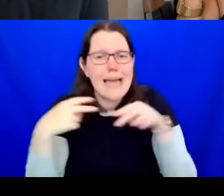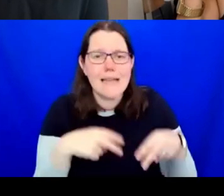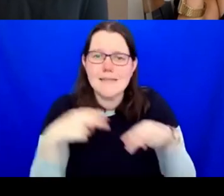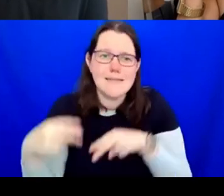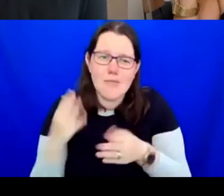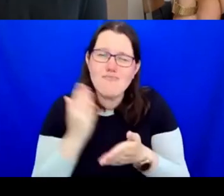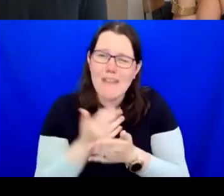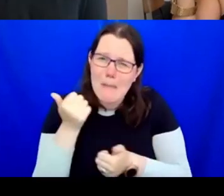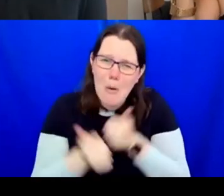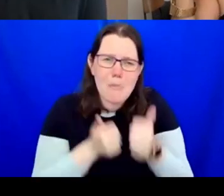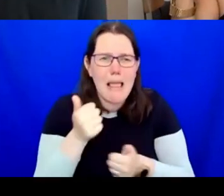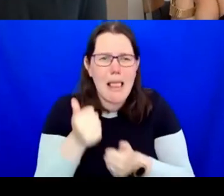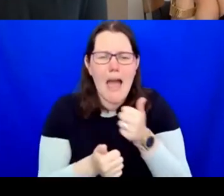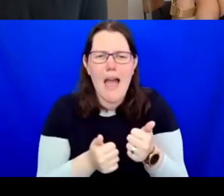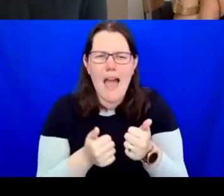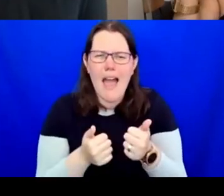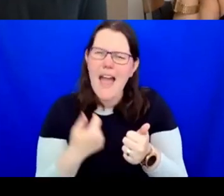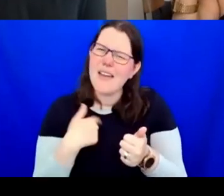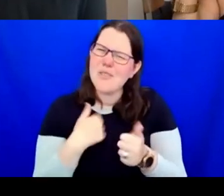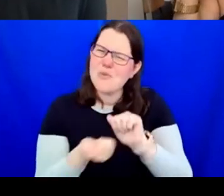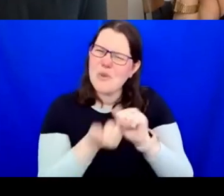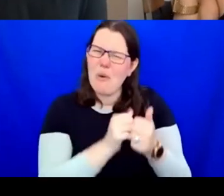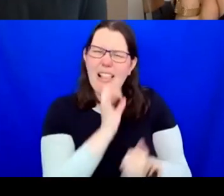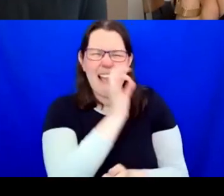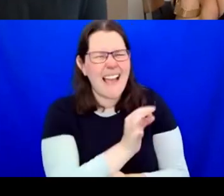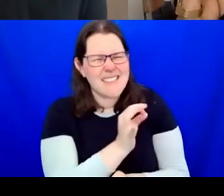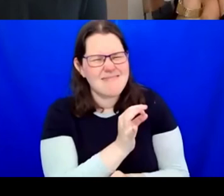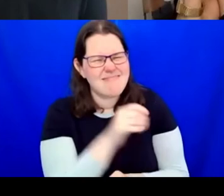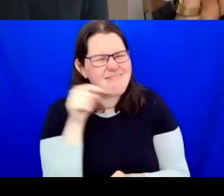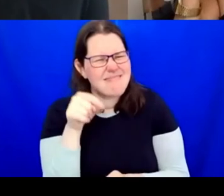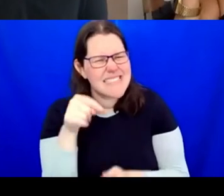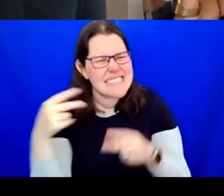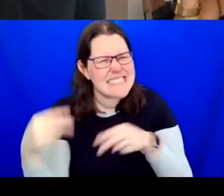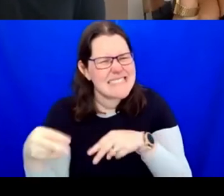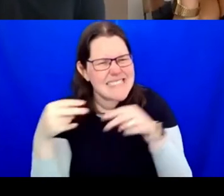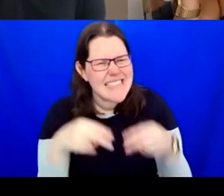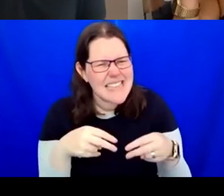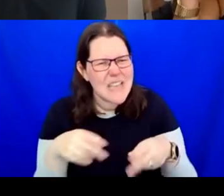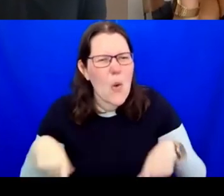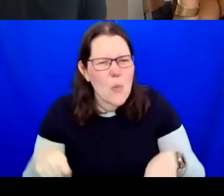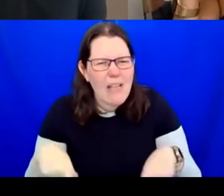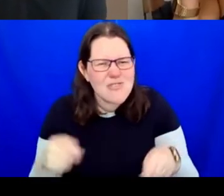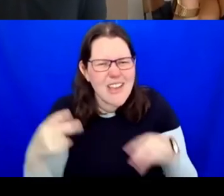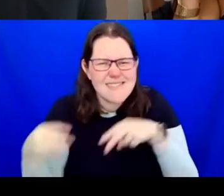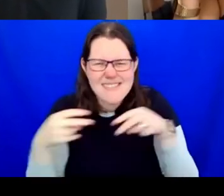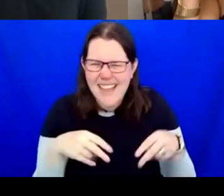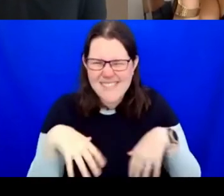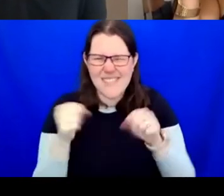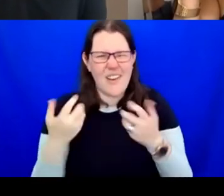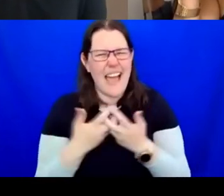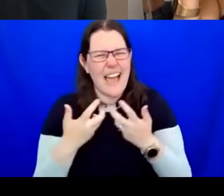"How did we ever come to do that?" It's a fabulous idea. She said, "Oh, one of our somebody rang in